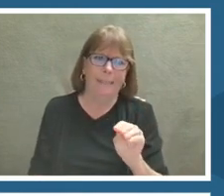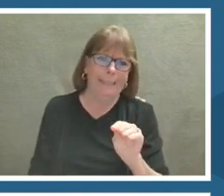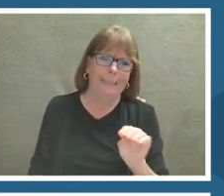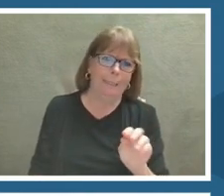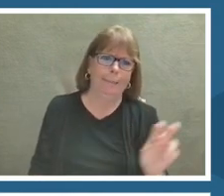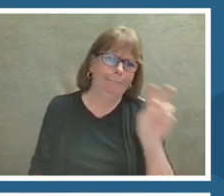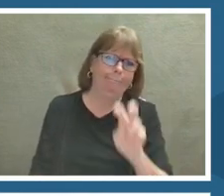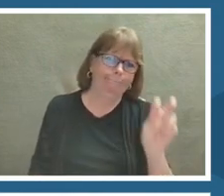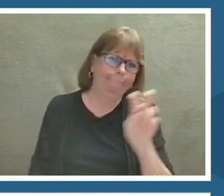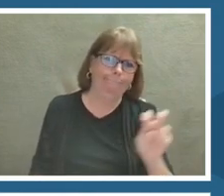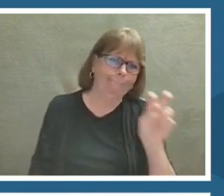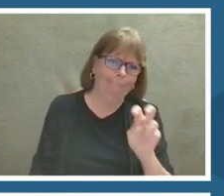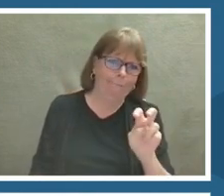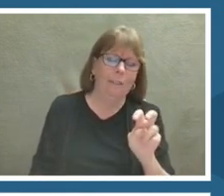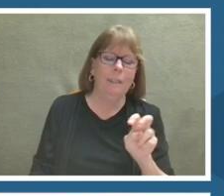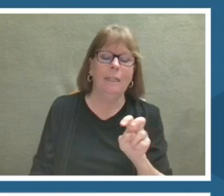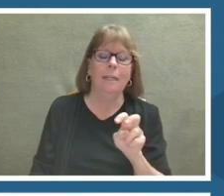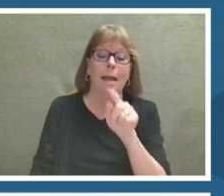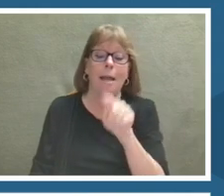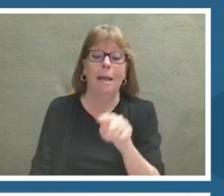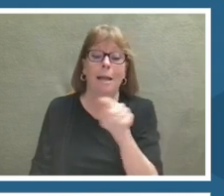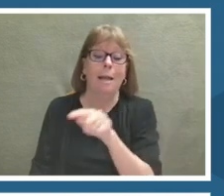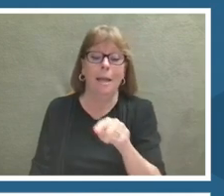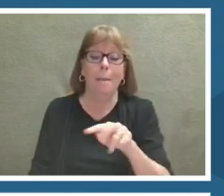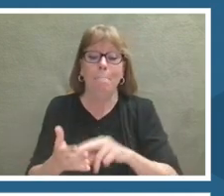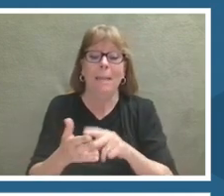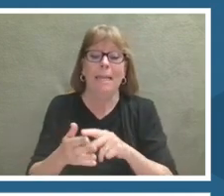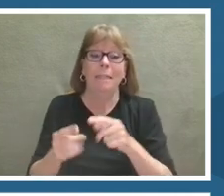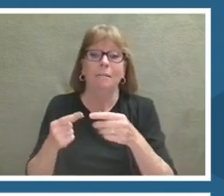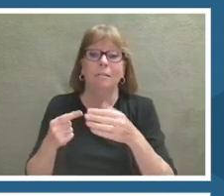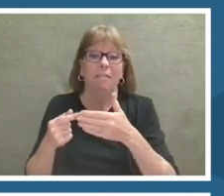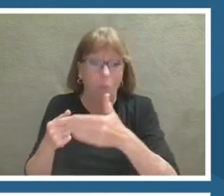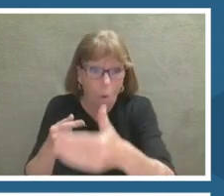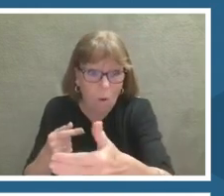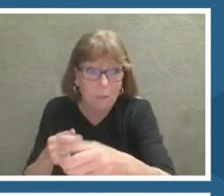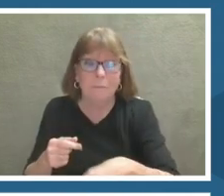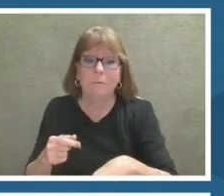forward and that back arrow key to move back.